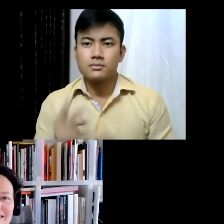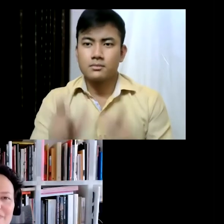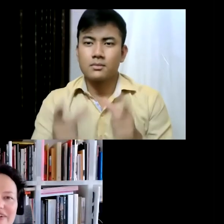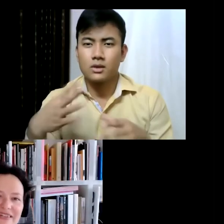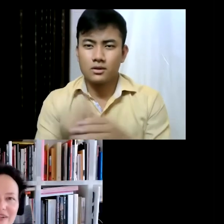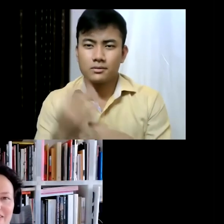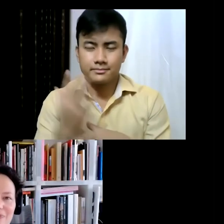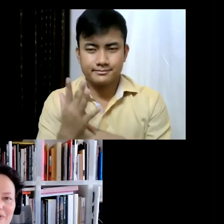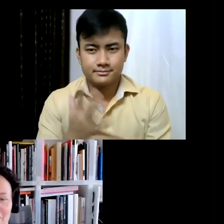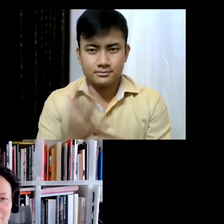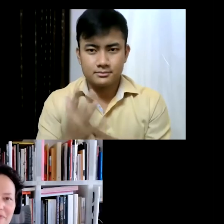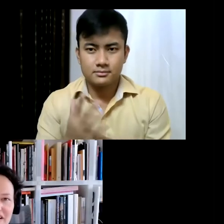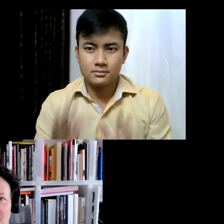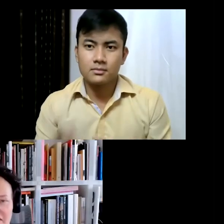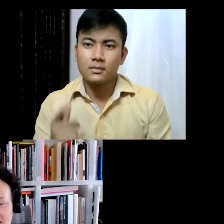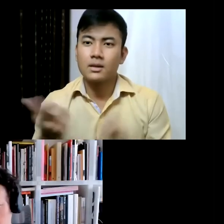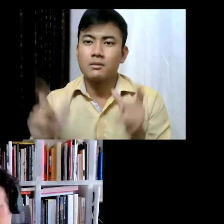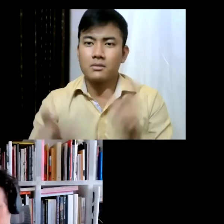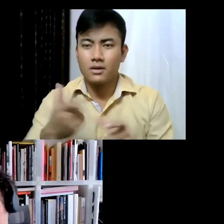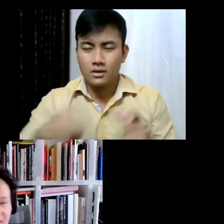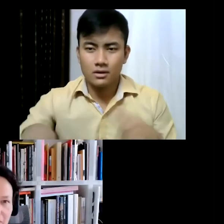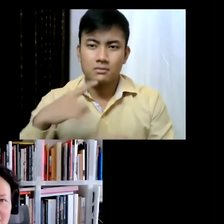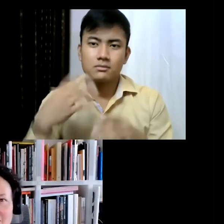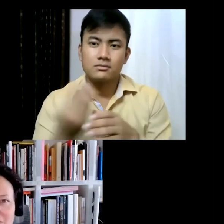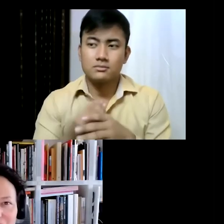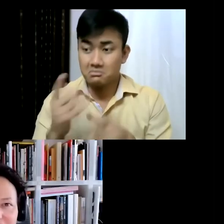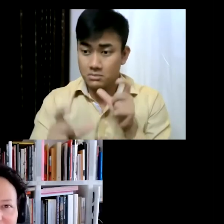art experience. We like to work with people that have never done it before... they might not do it